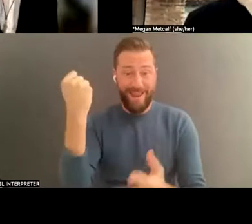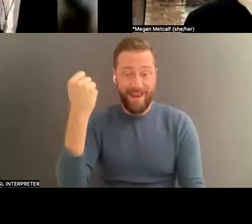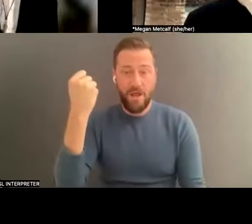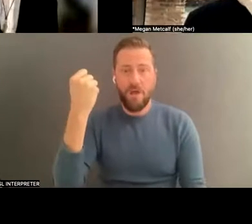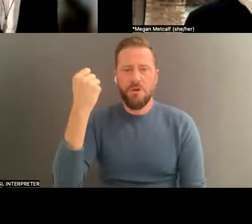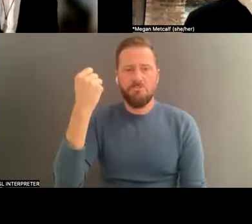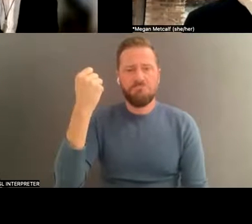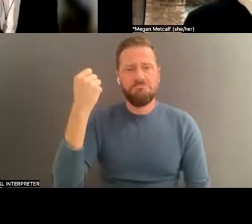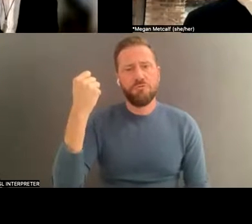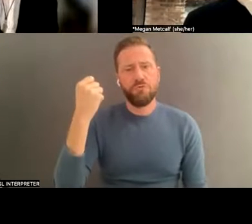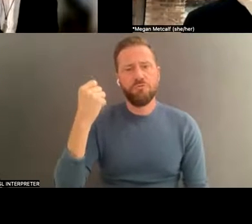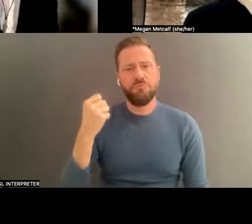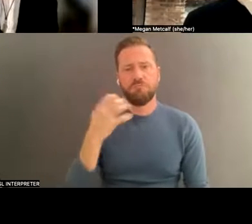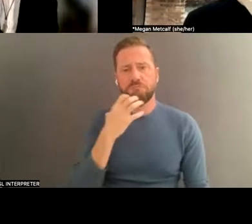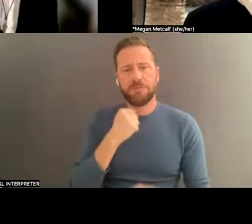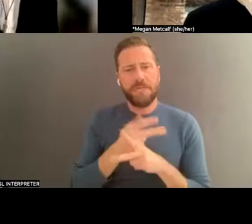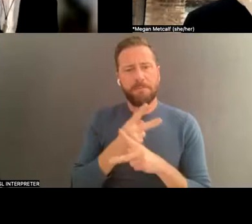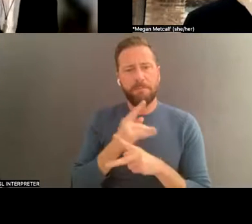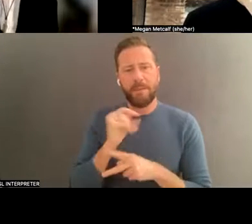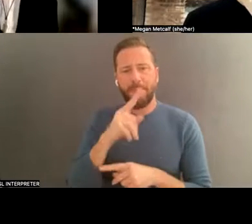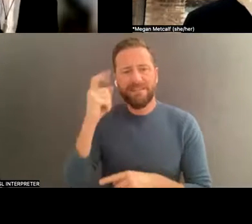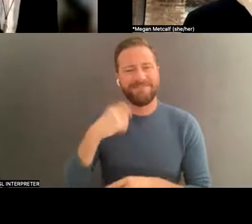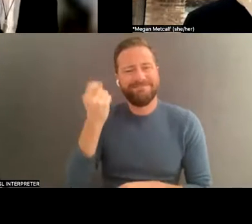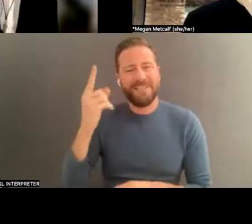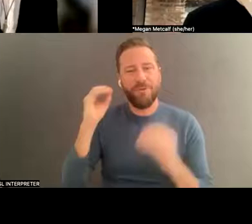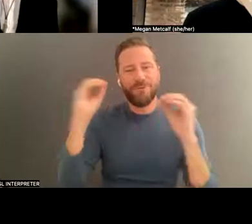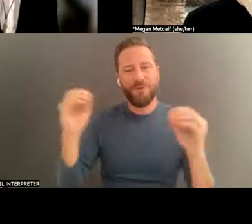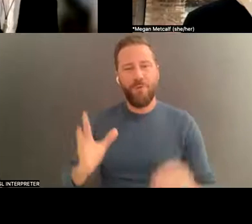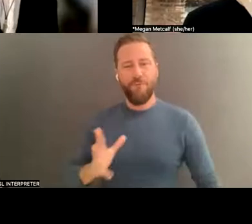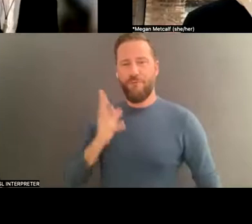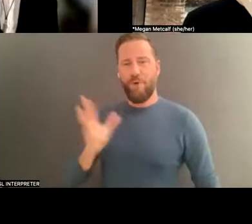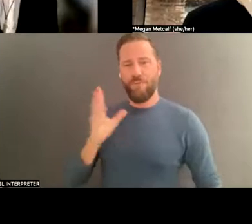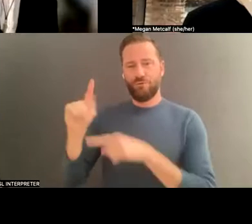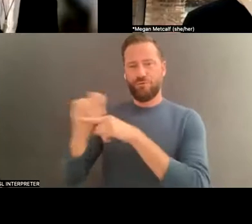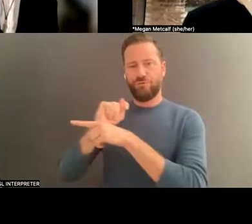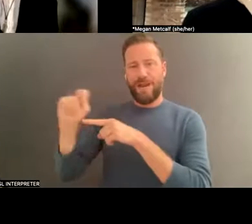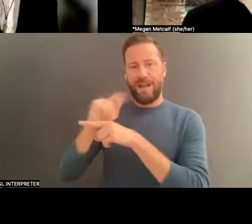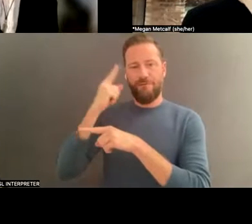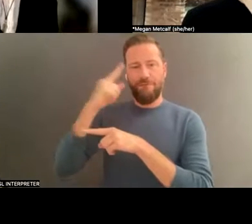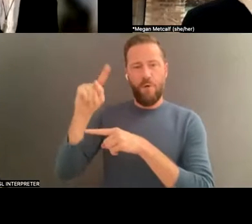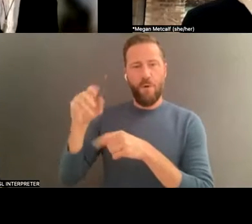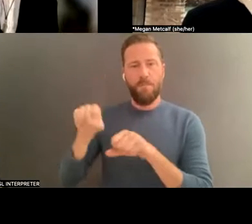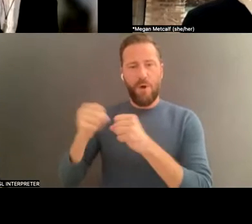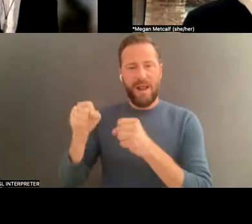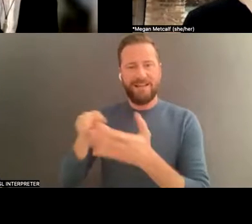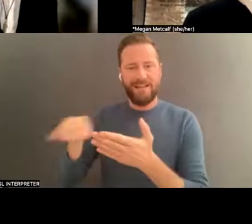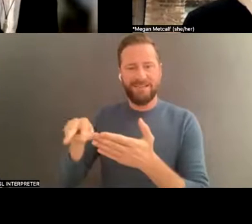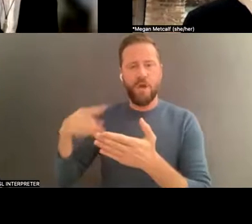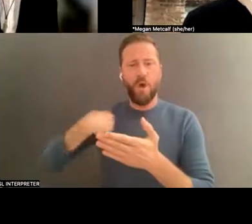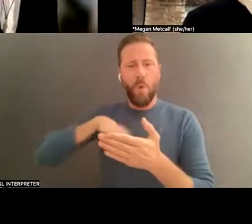it was no formal training for breakdance. We came in sort of through the back door of entertainment.